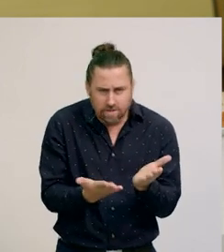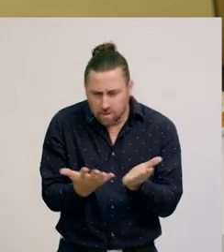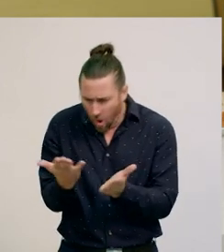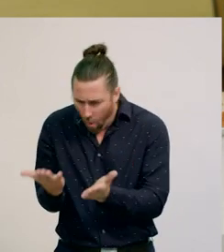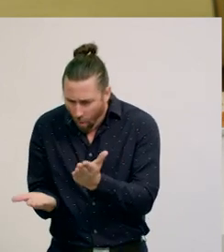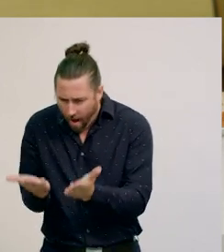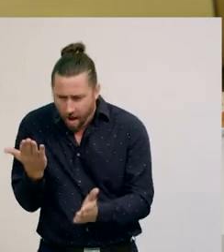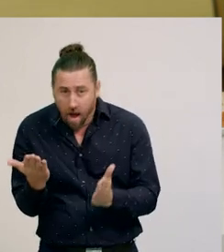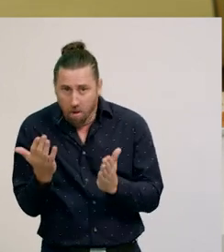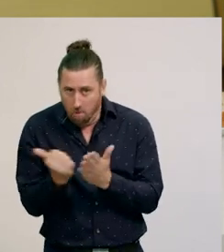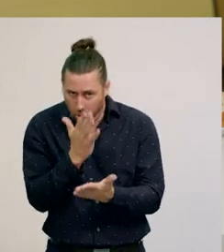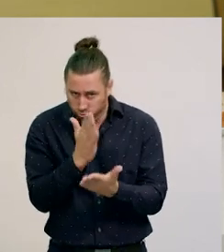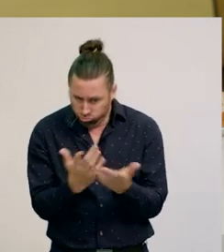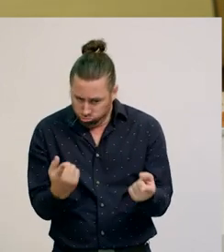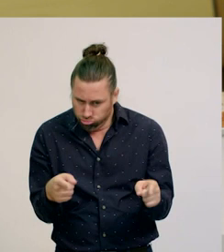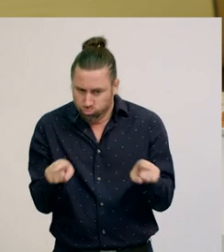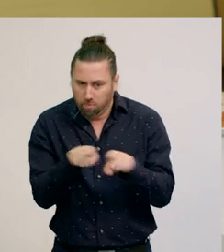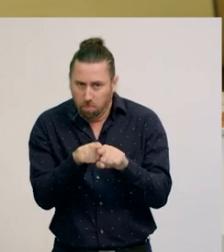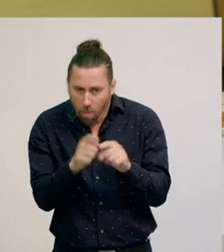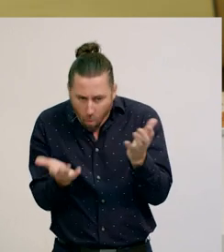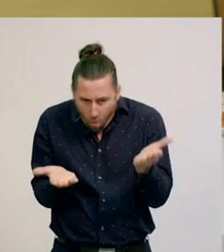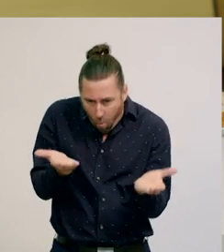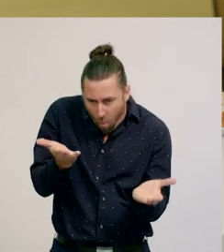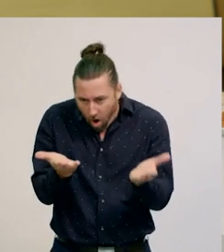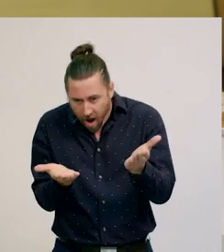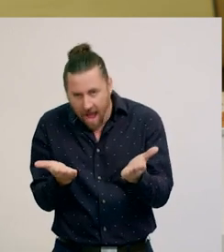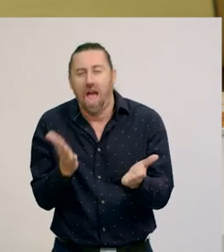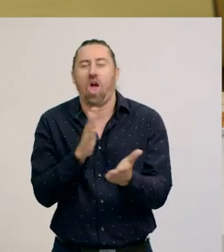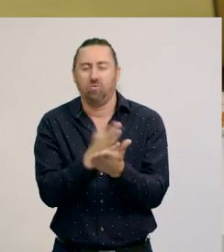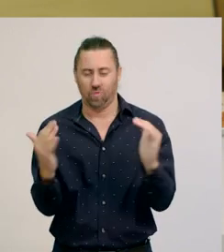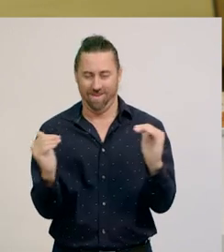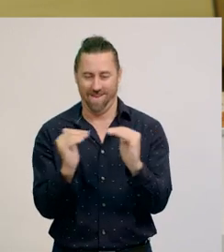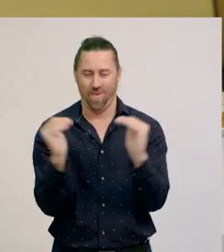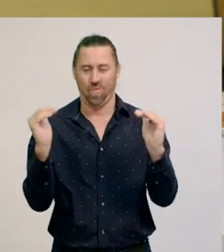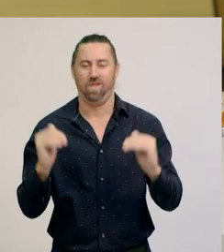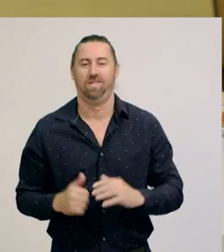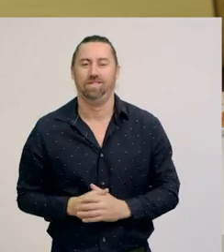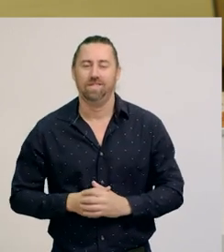so that I can check that each is the same, and that they are equal.